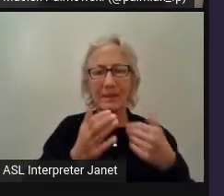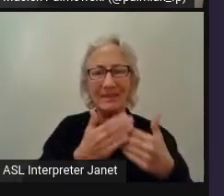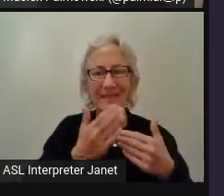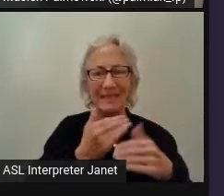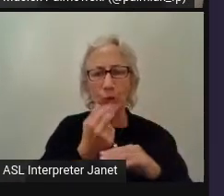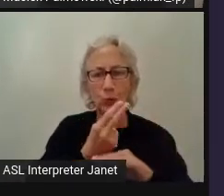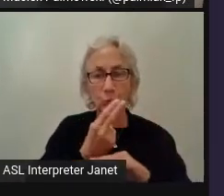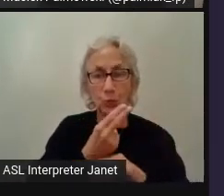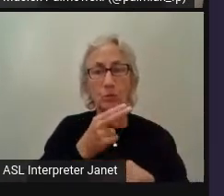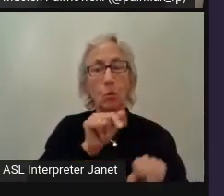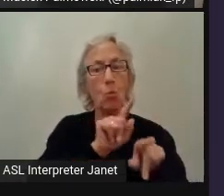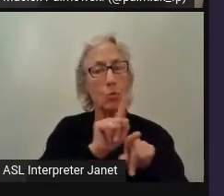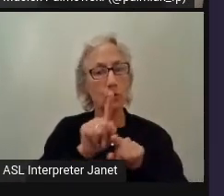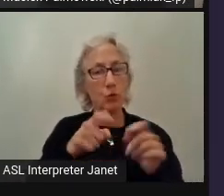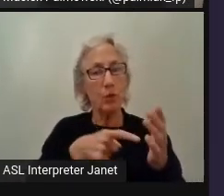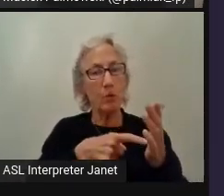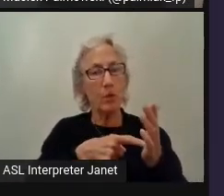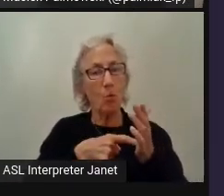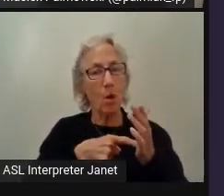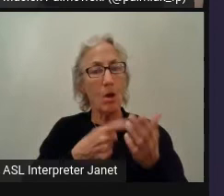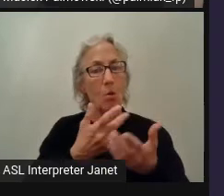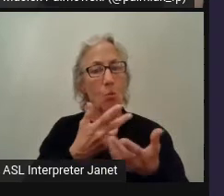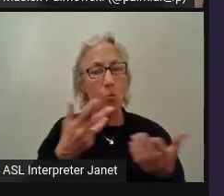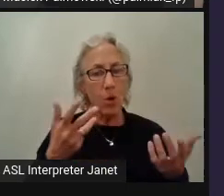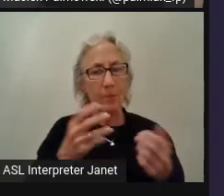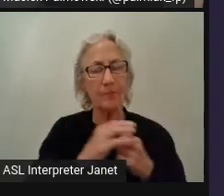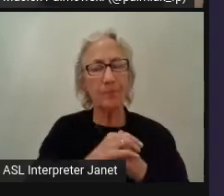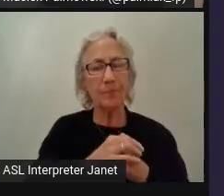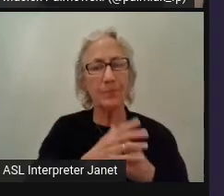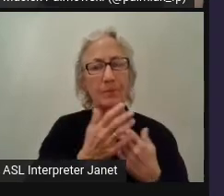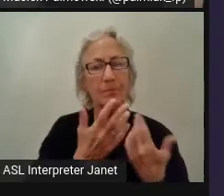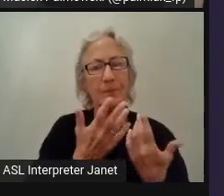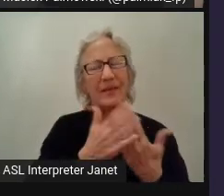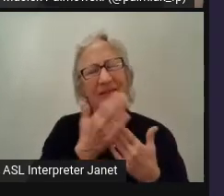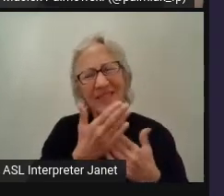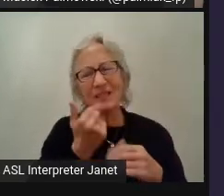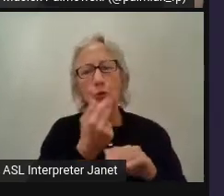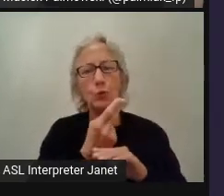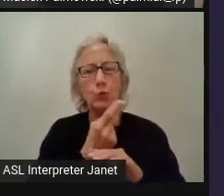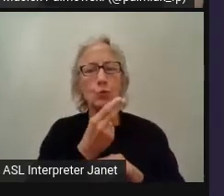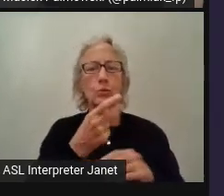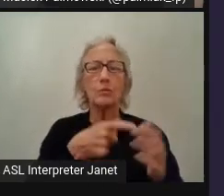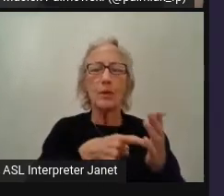They are also easier to use because you just have to install an addon